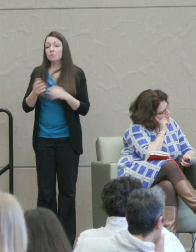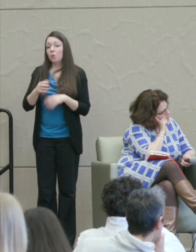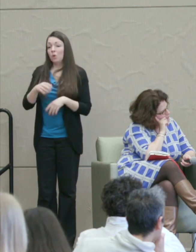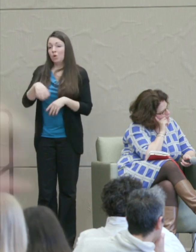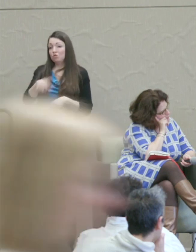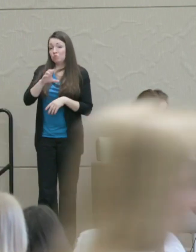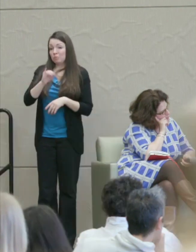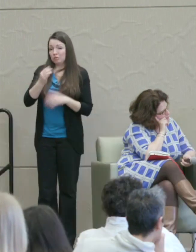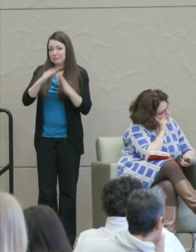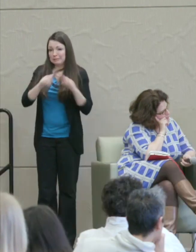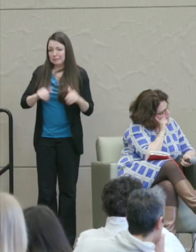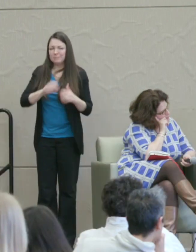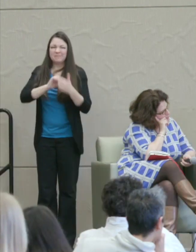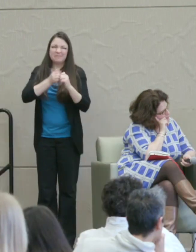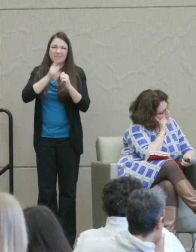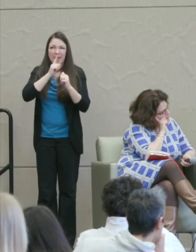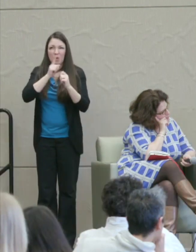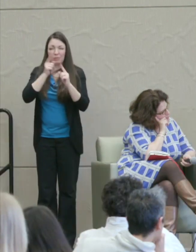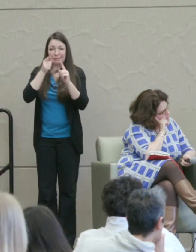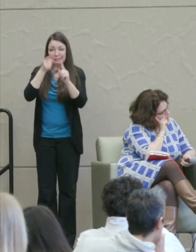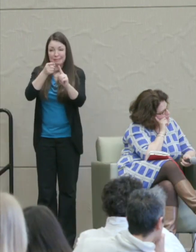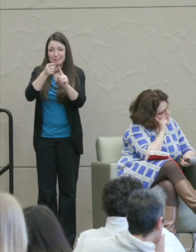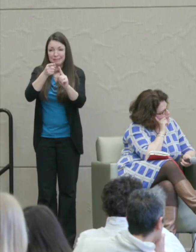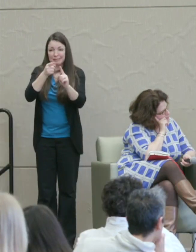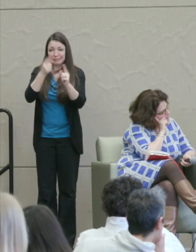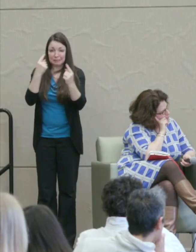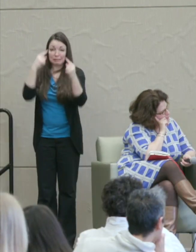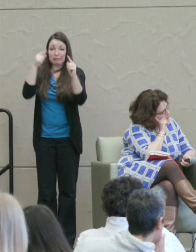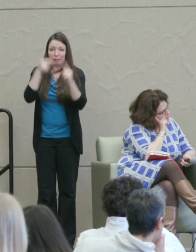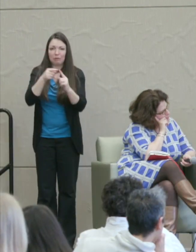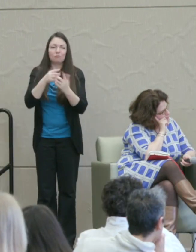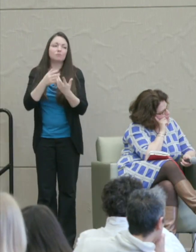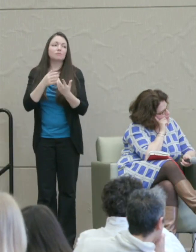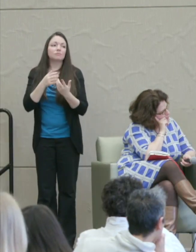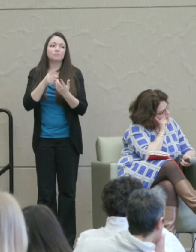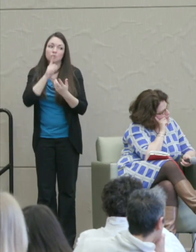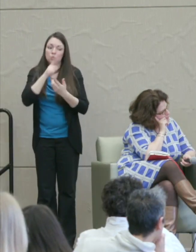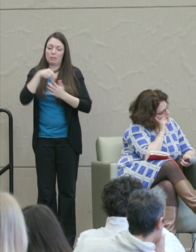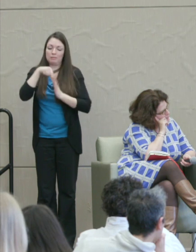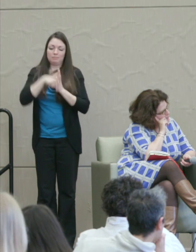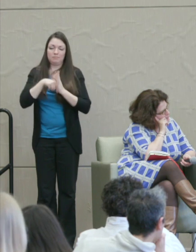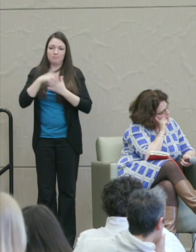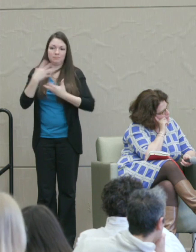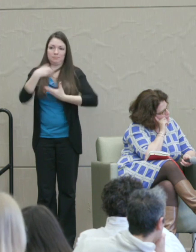Well, it got there partly because it's deeply ingrained in human beings partly because the